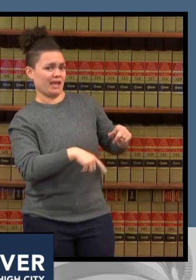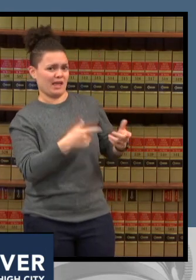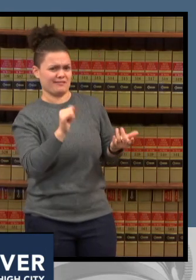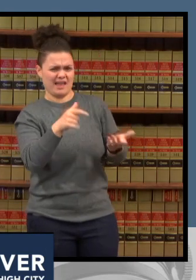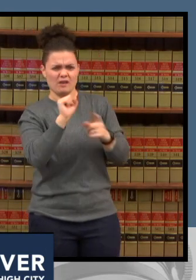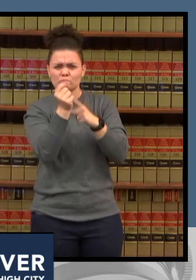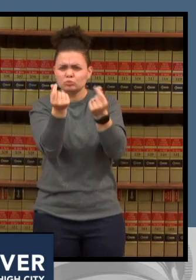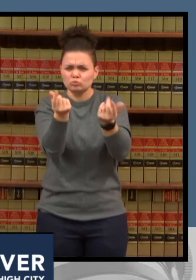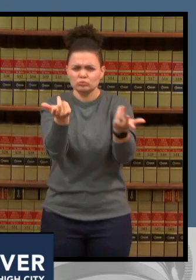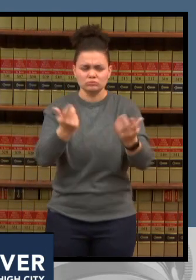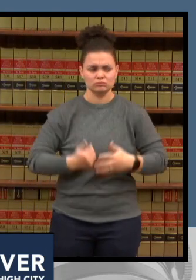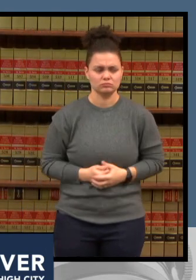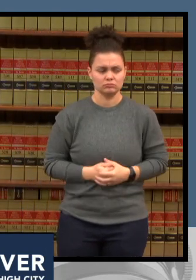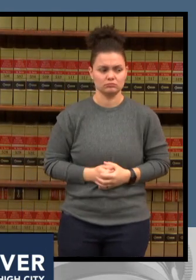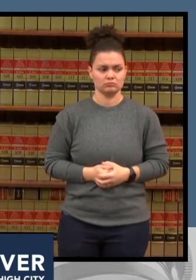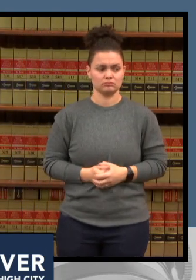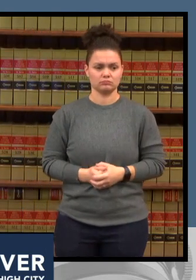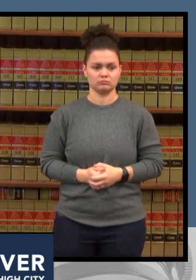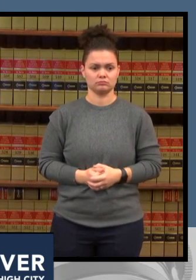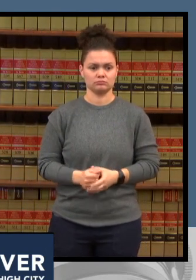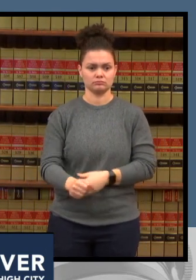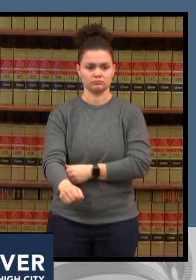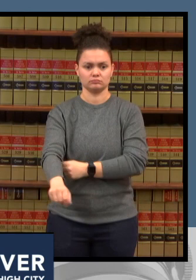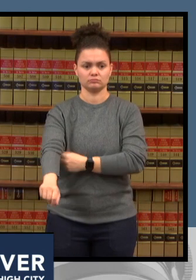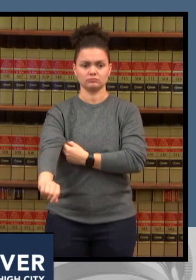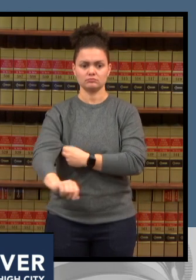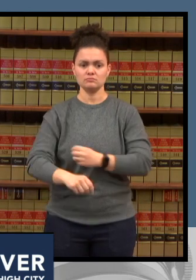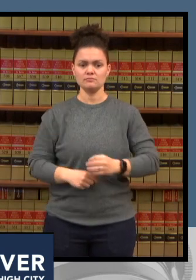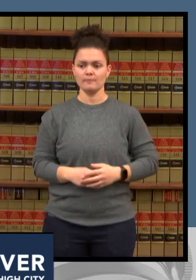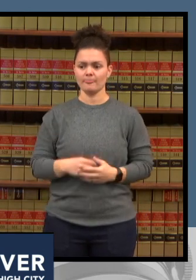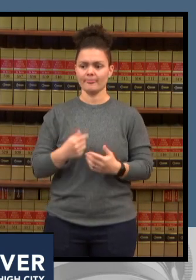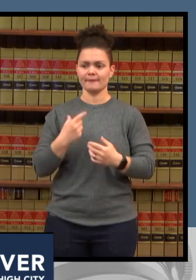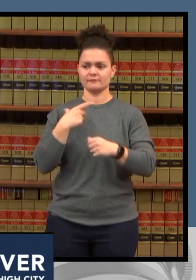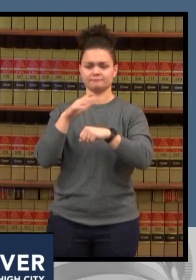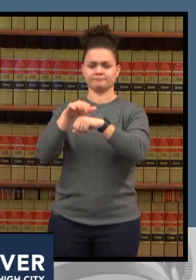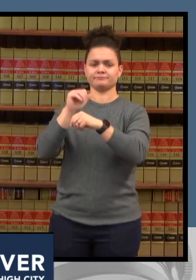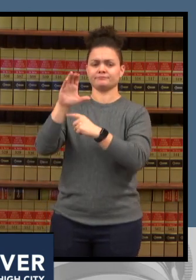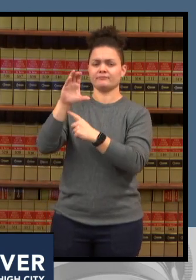shall we just go ahead and call on dr connie price start with uh denver hill sure thing